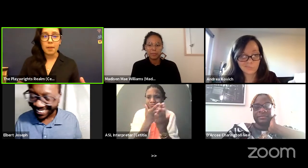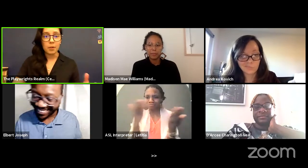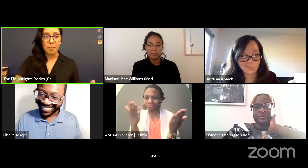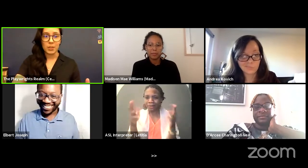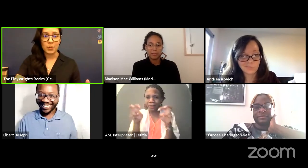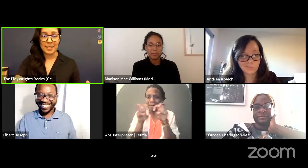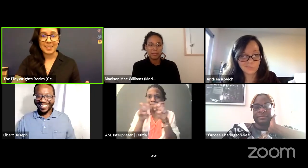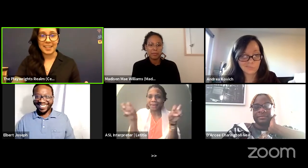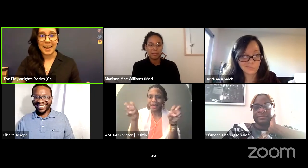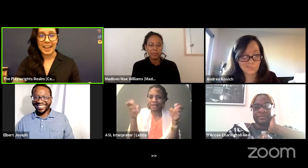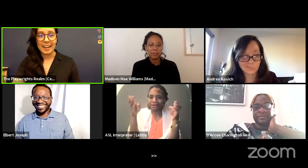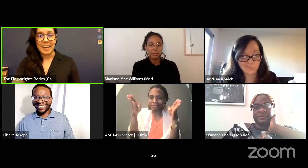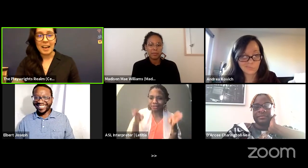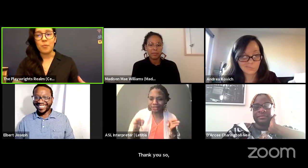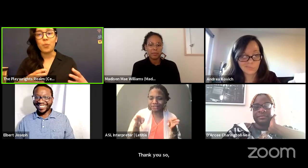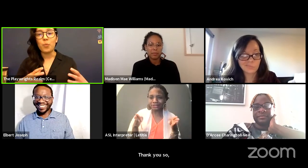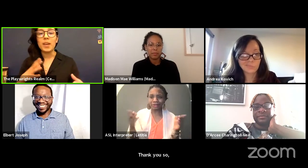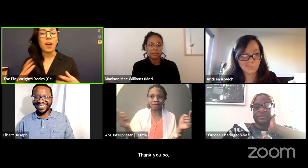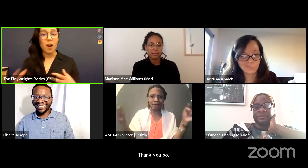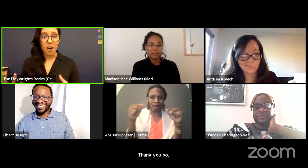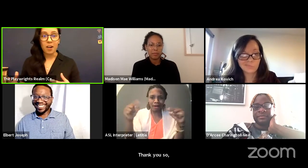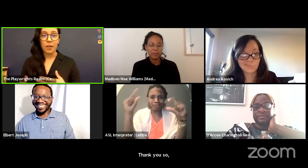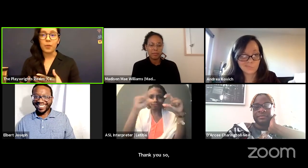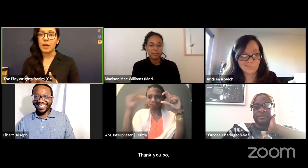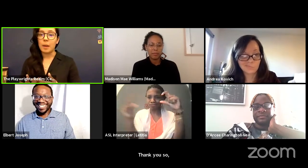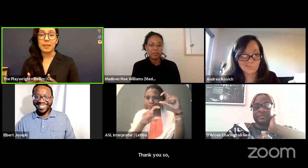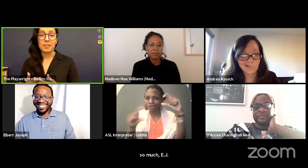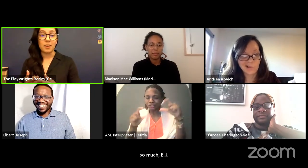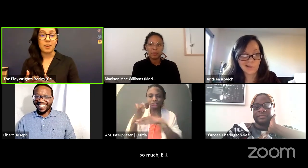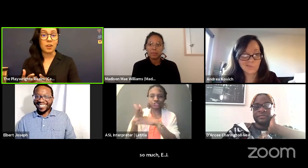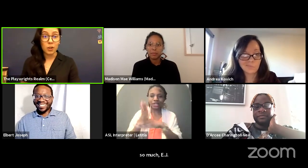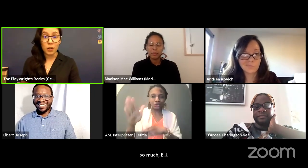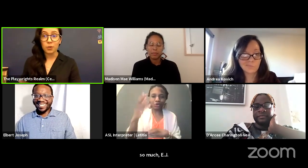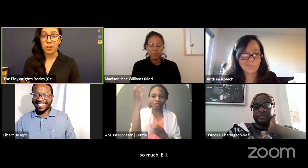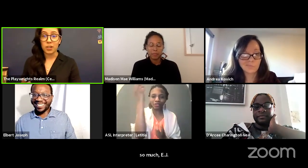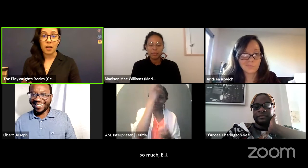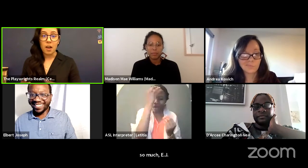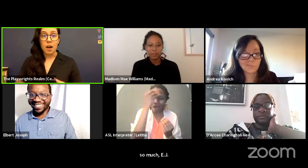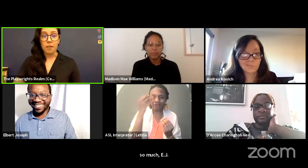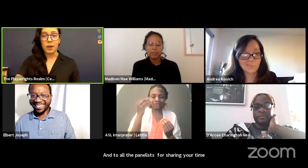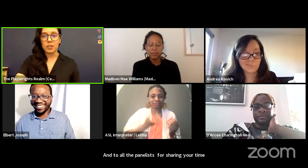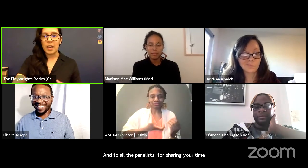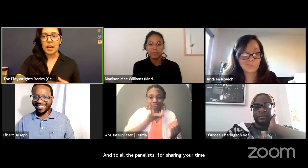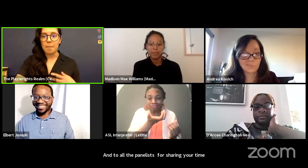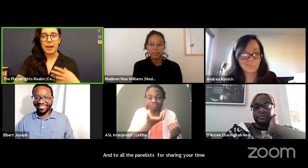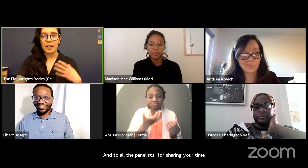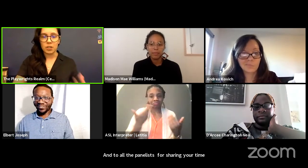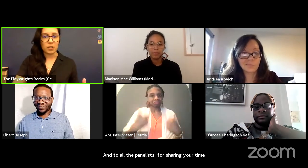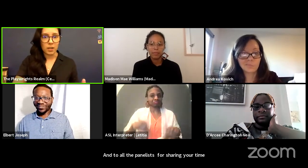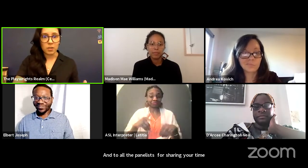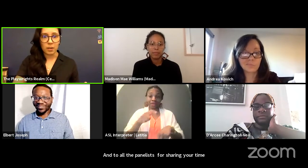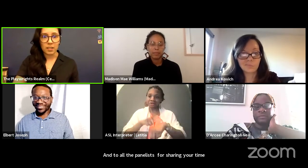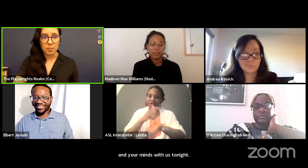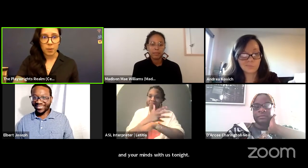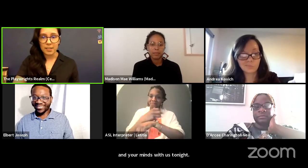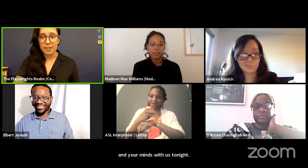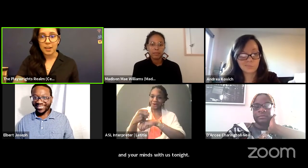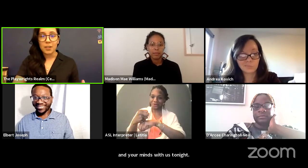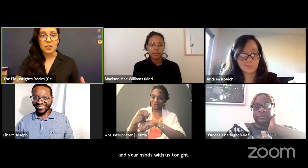and your minds with us tonight. We are coming to the conclusion of our time but I just want to express